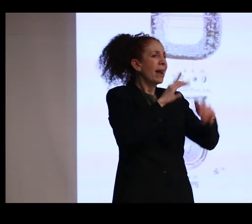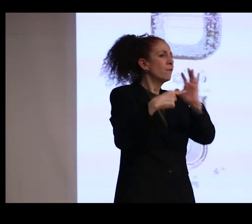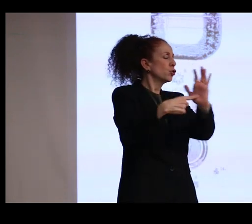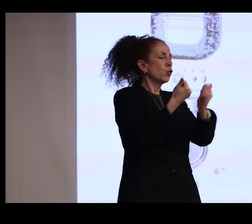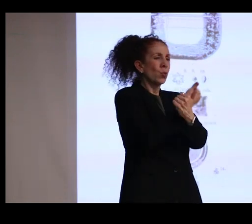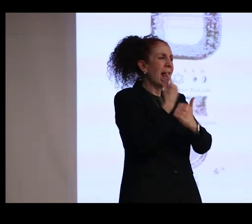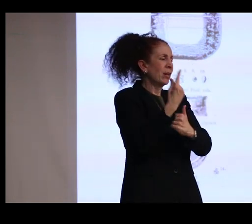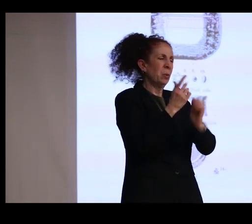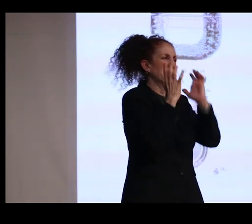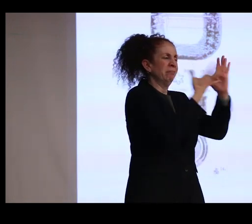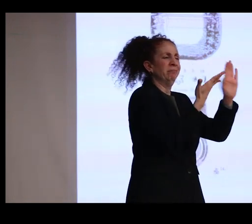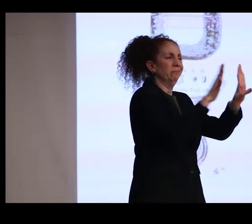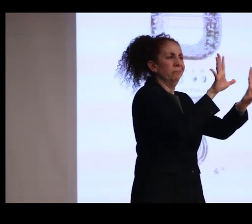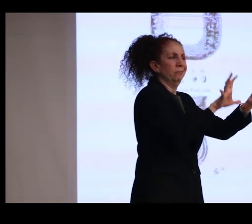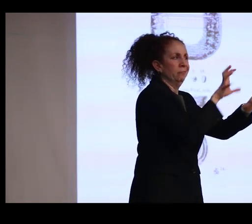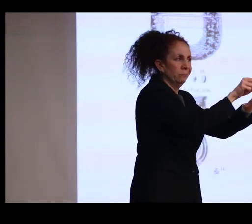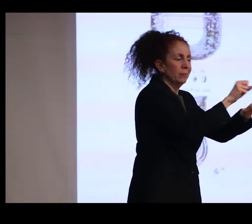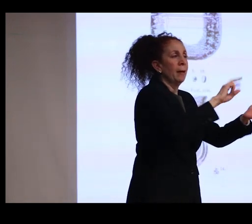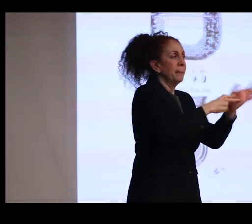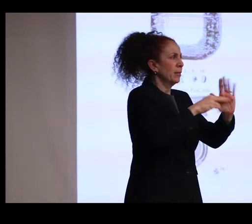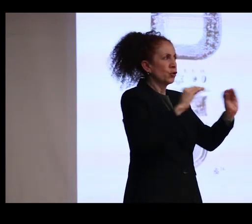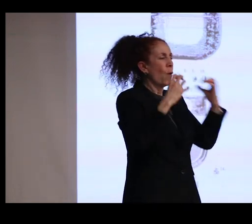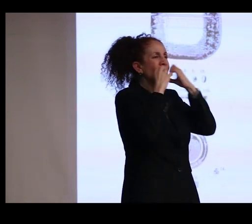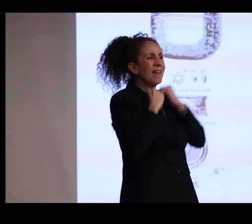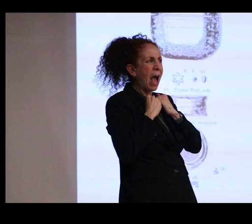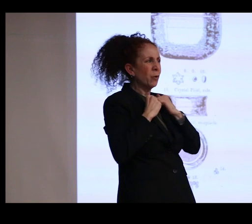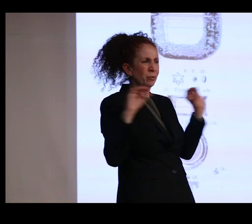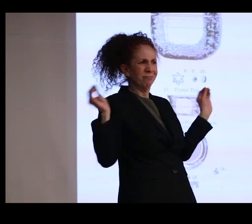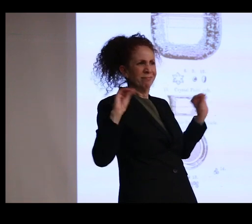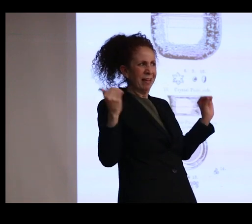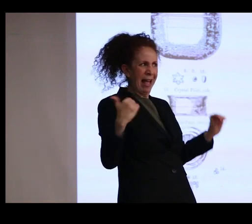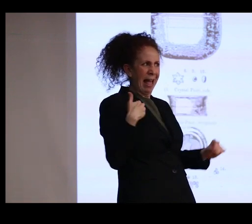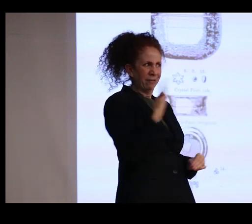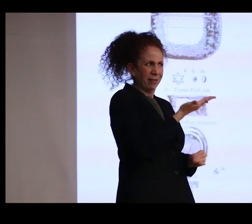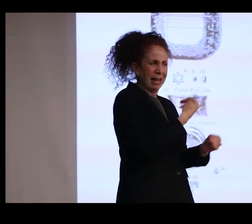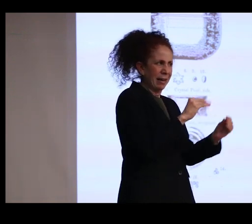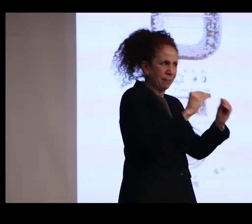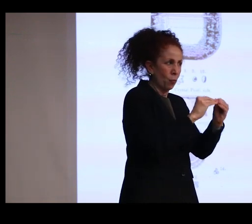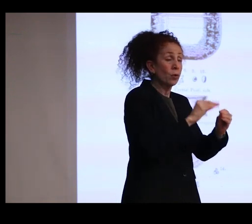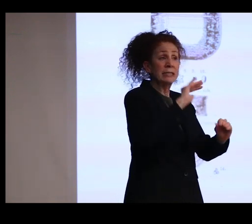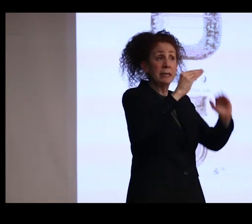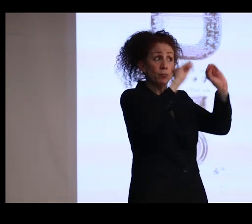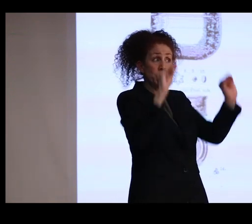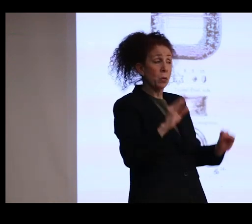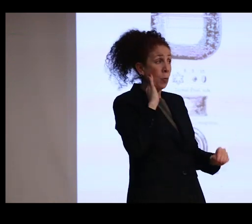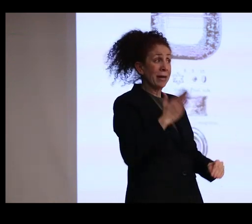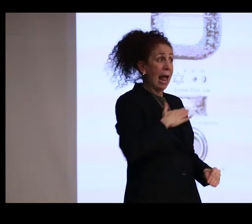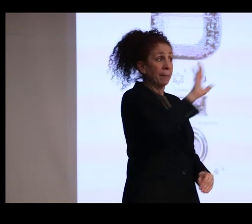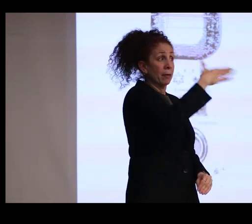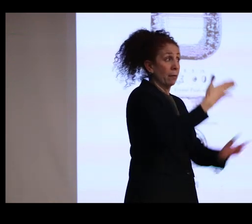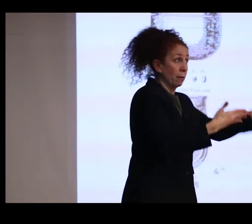and I imagine, therefore, that no special value is attached to it and that the museum would be quite glad for it to be returned to the Buddhists.